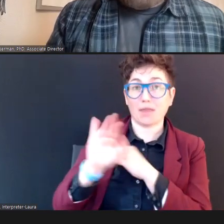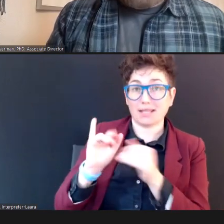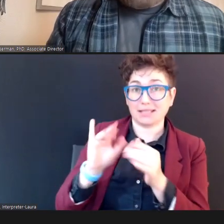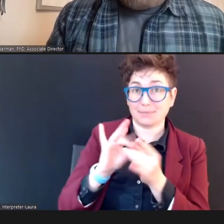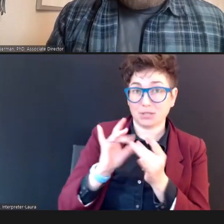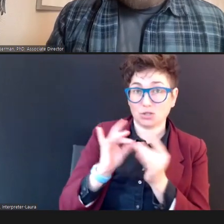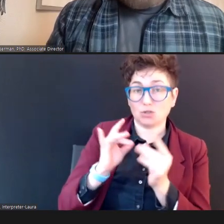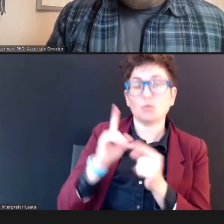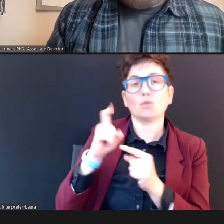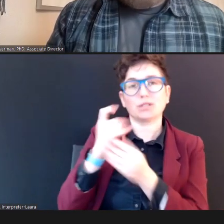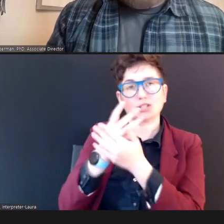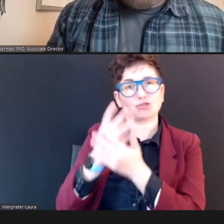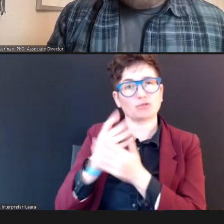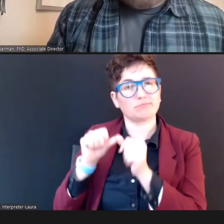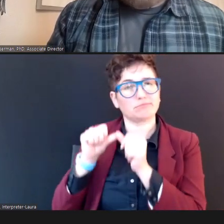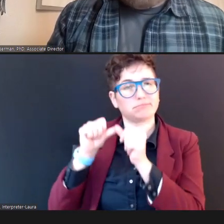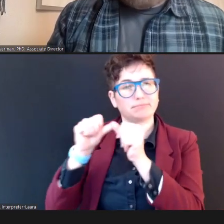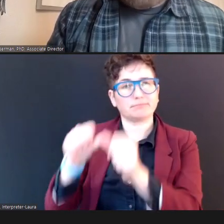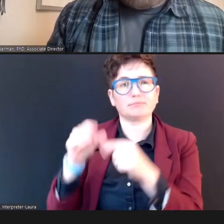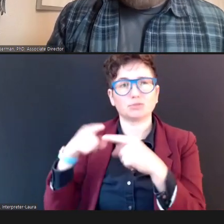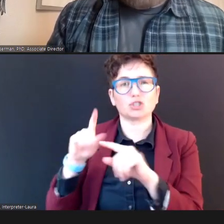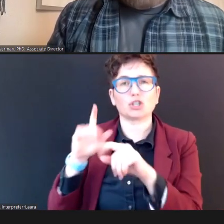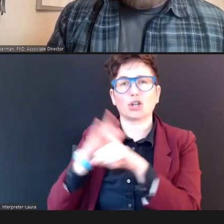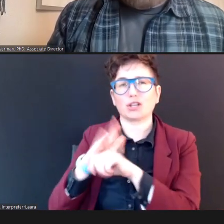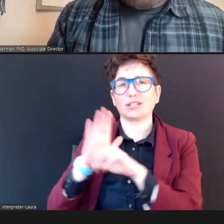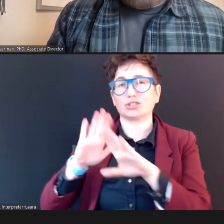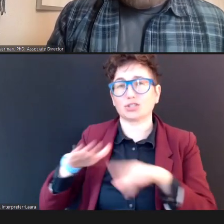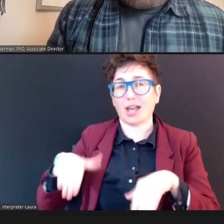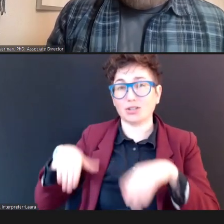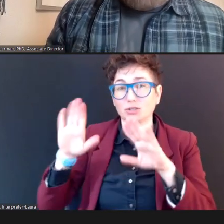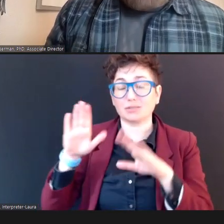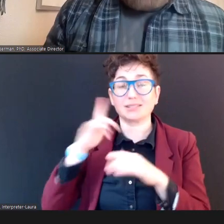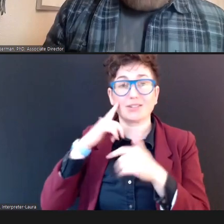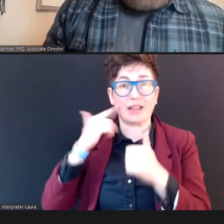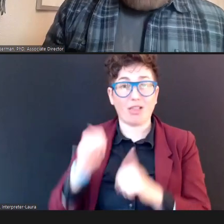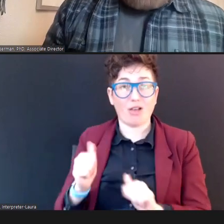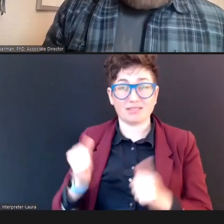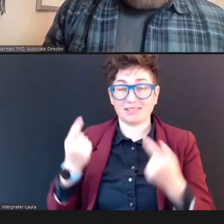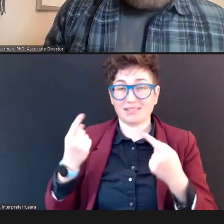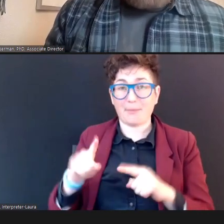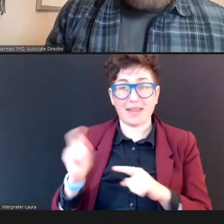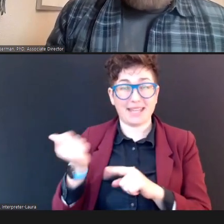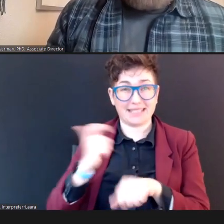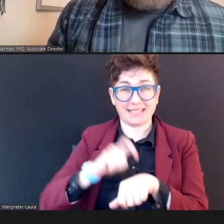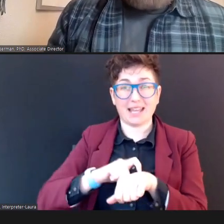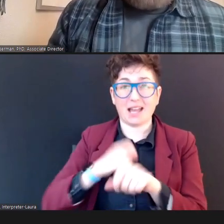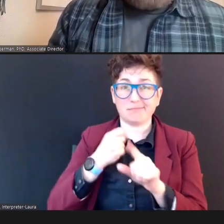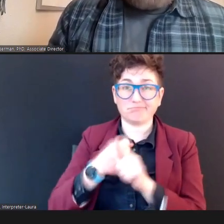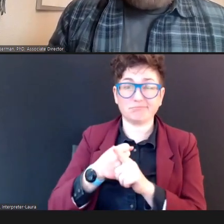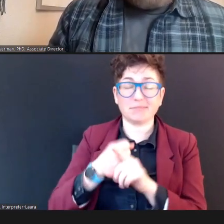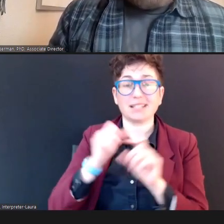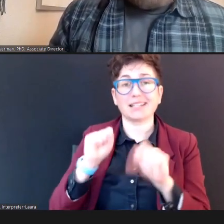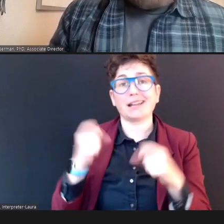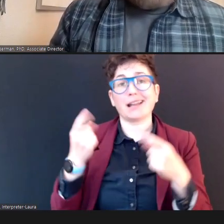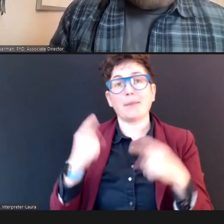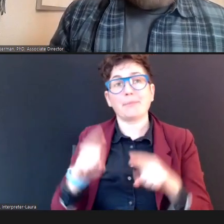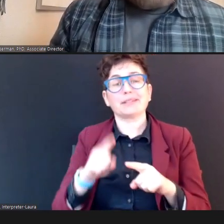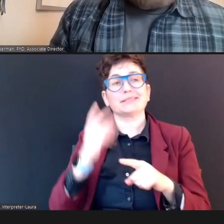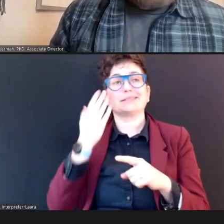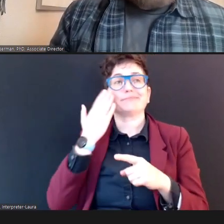because as he said, hearing loss can occur at any time, and it can occur as a result of illness, or --